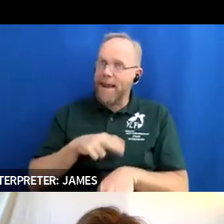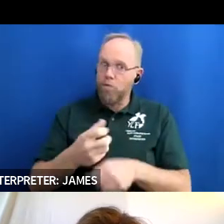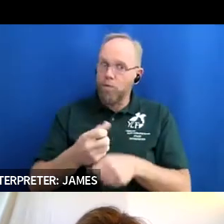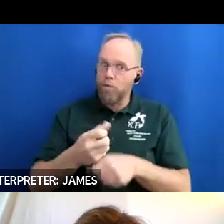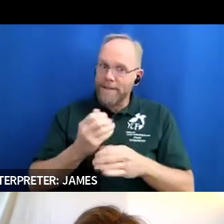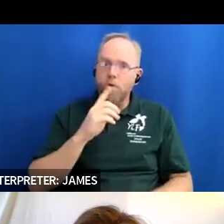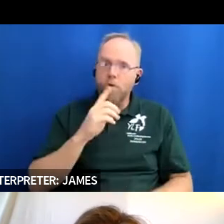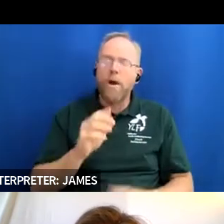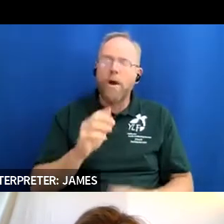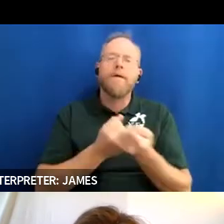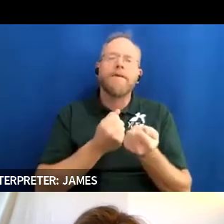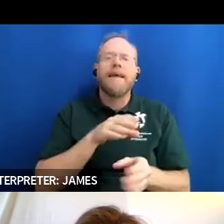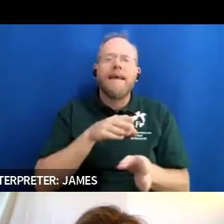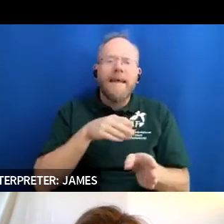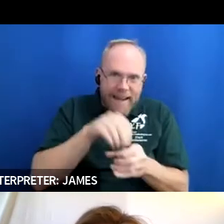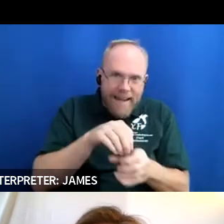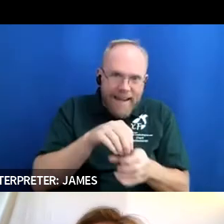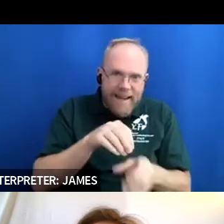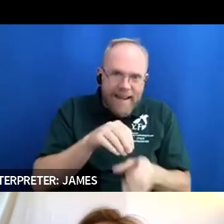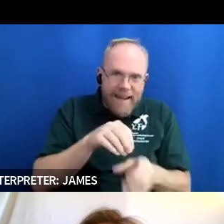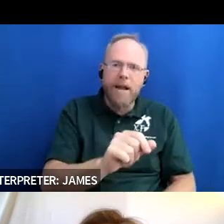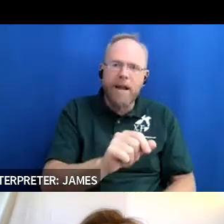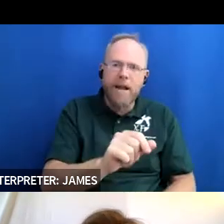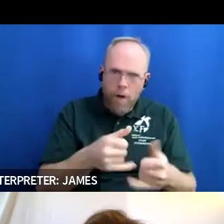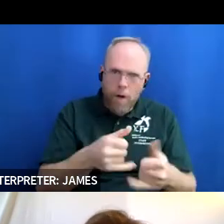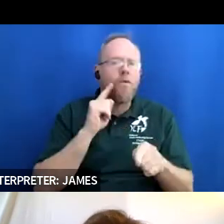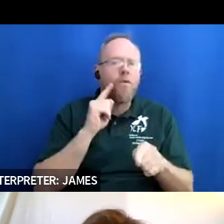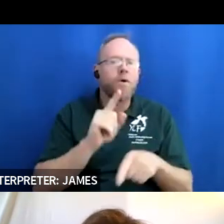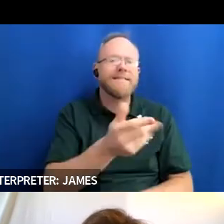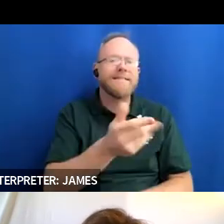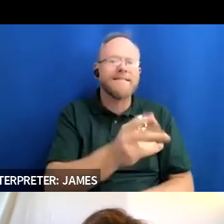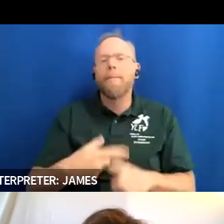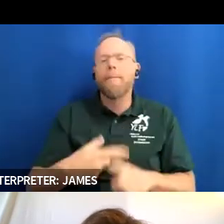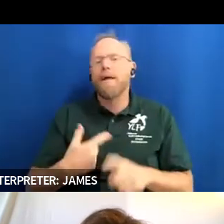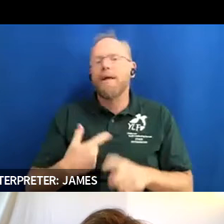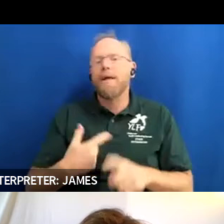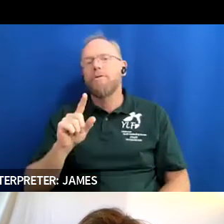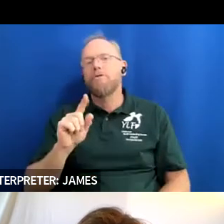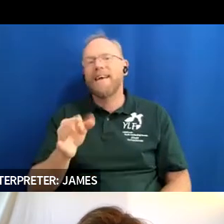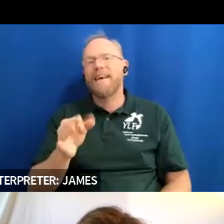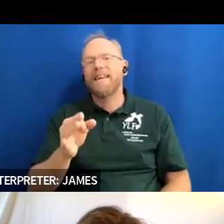and disability award in 2017 and i'm also the 2019 recipient of the marcus harris jr